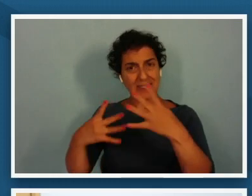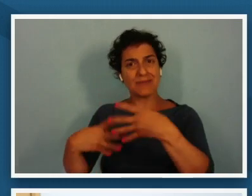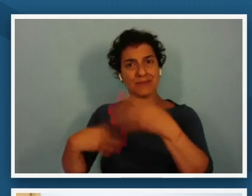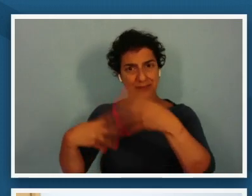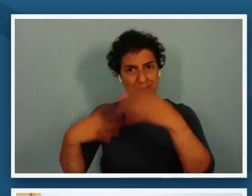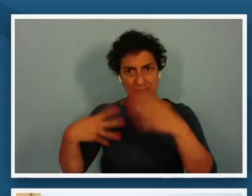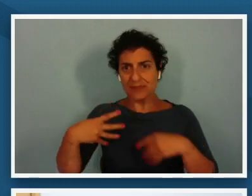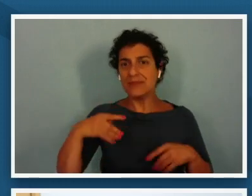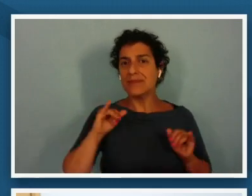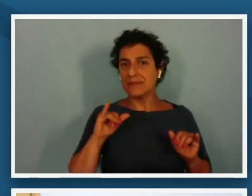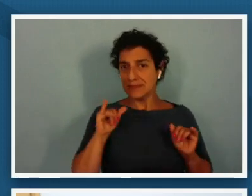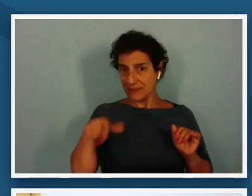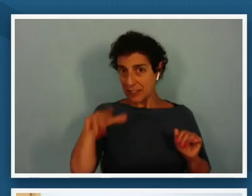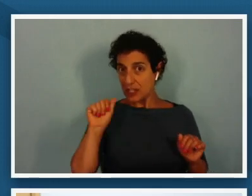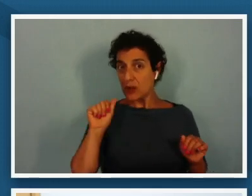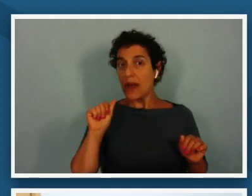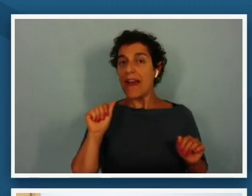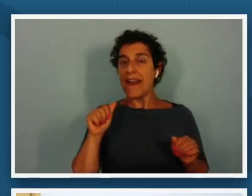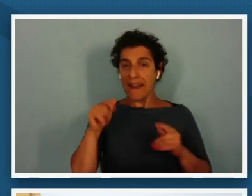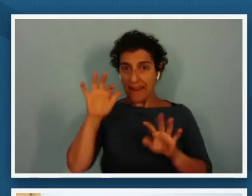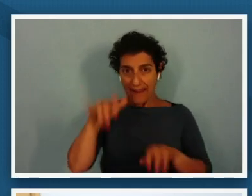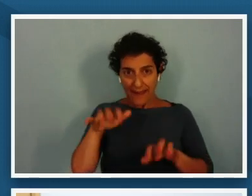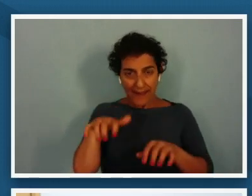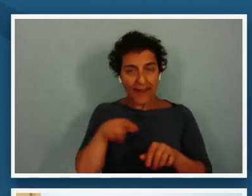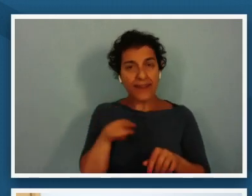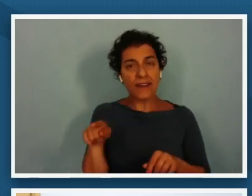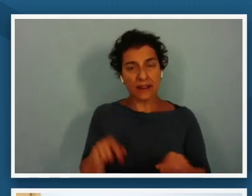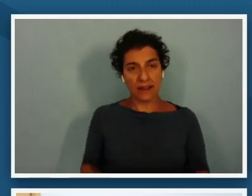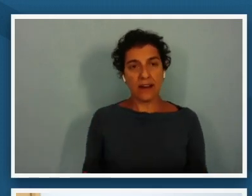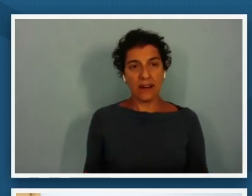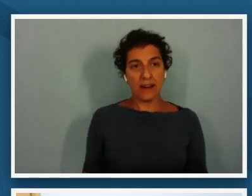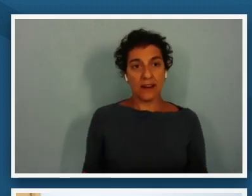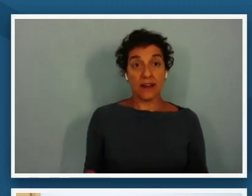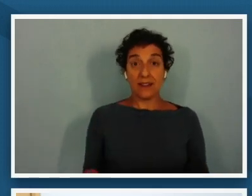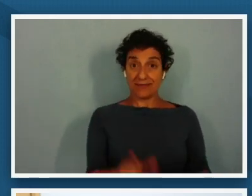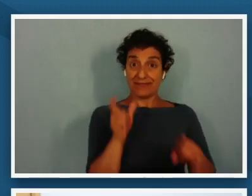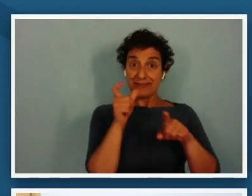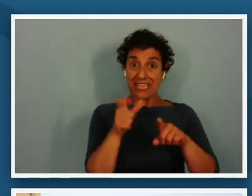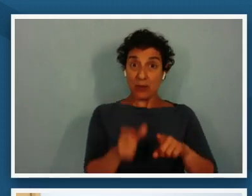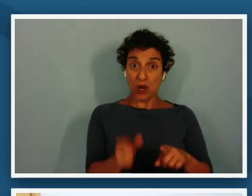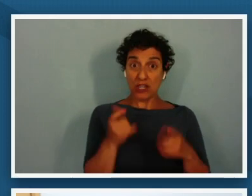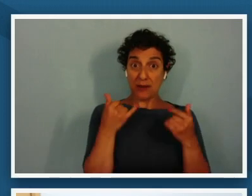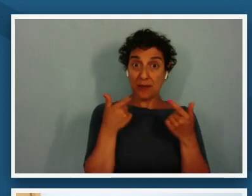in the q a box and some of the